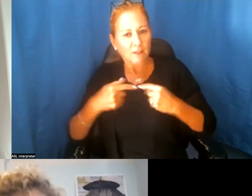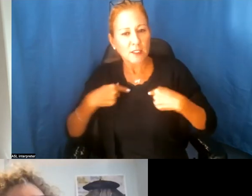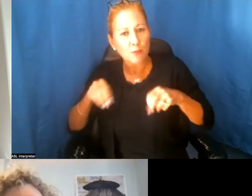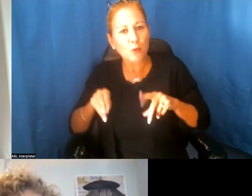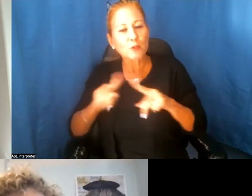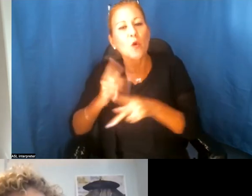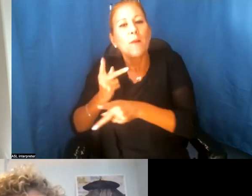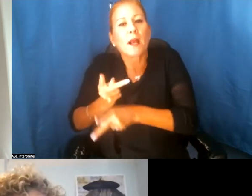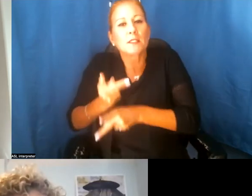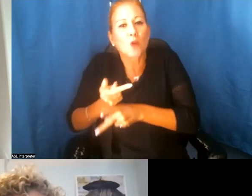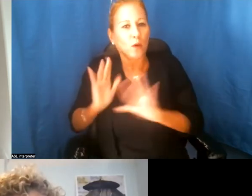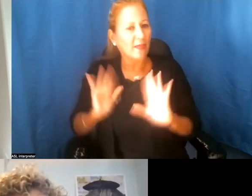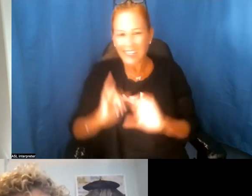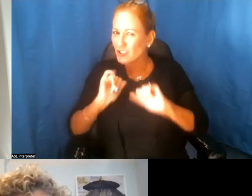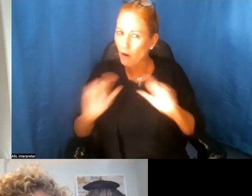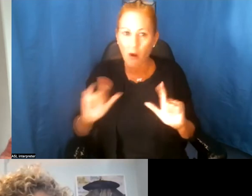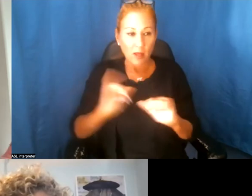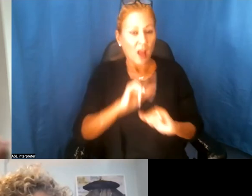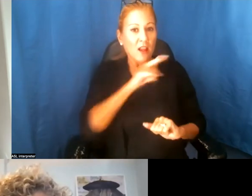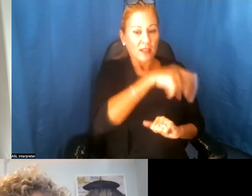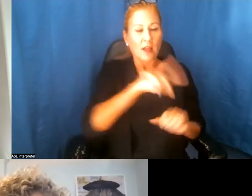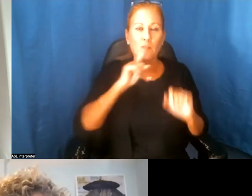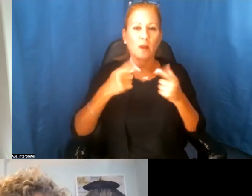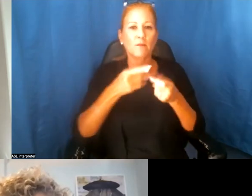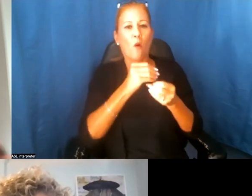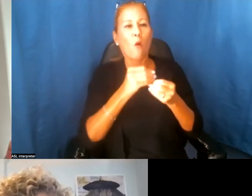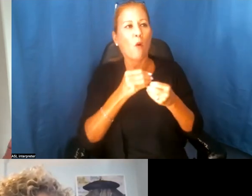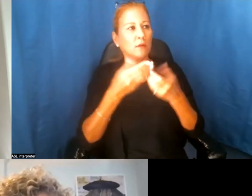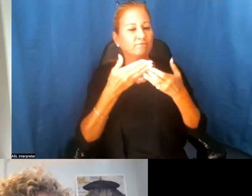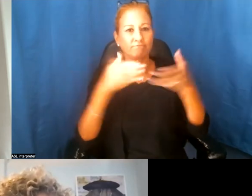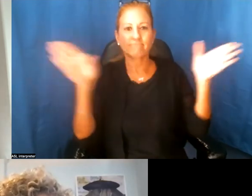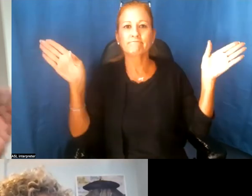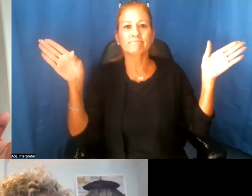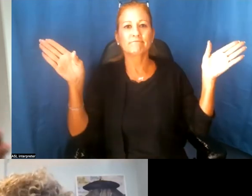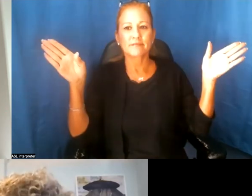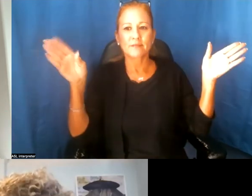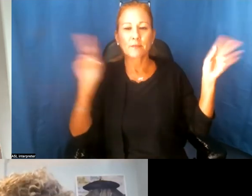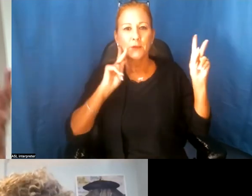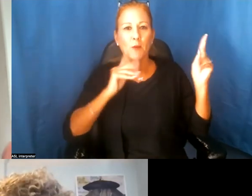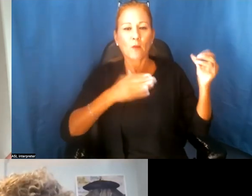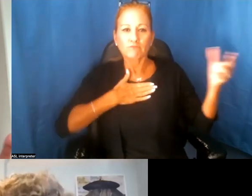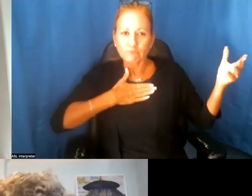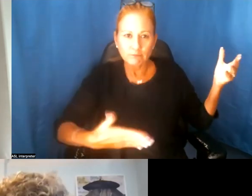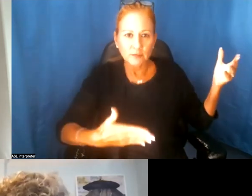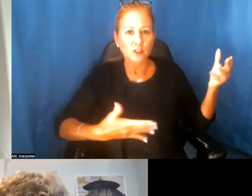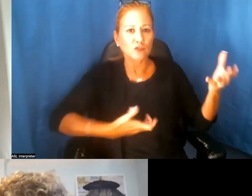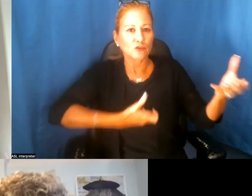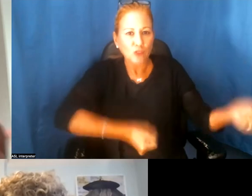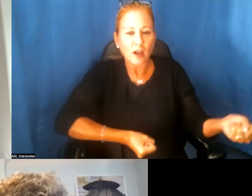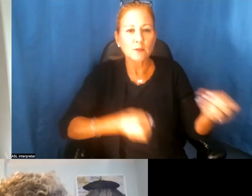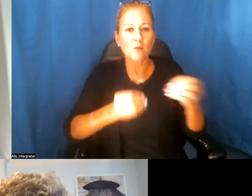that really does open up a whole gateway of trust, like, where people are just like "Okay,